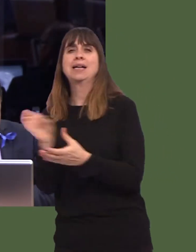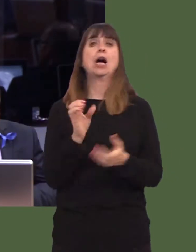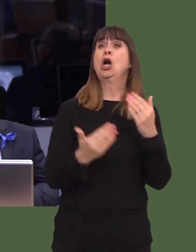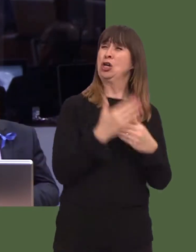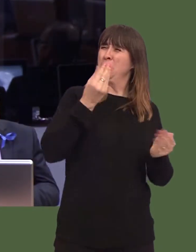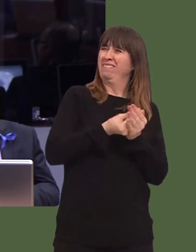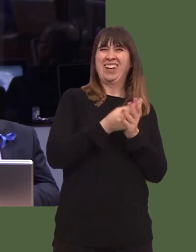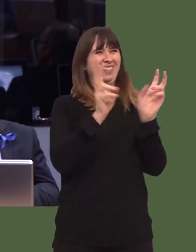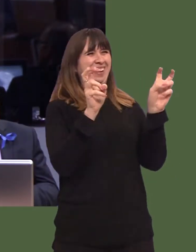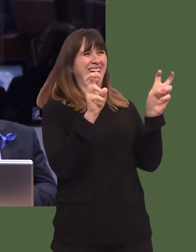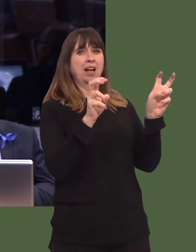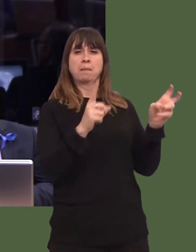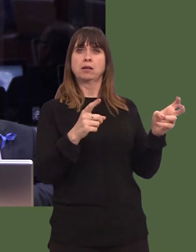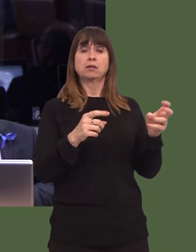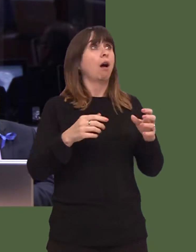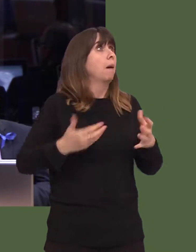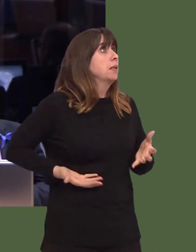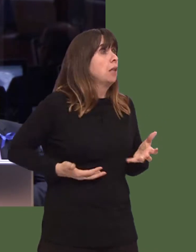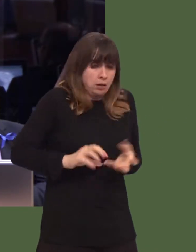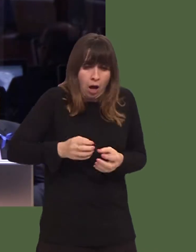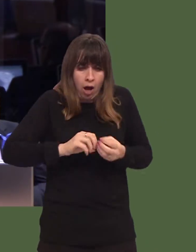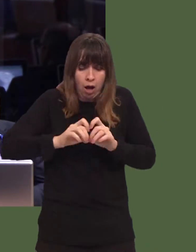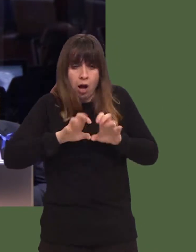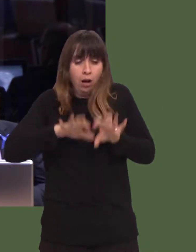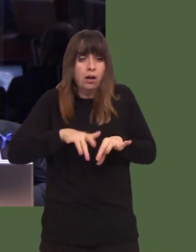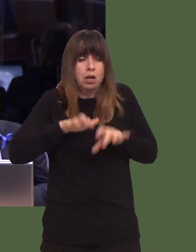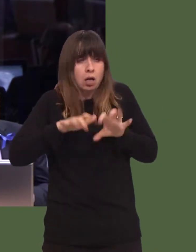closed before most businesses have had the opportunity to hear about it.